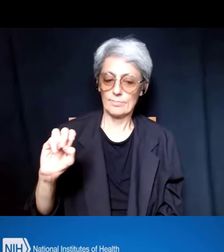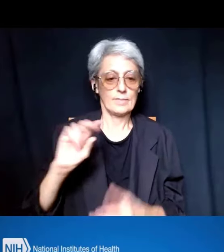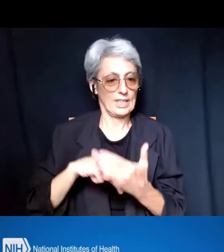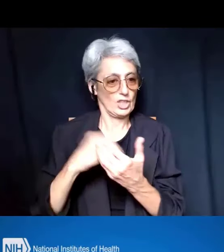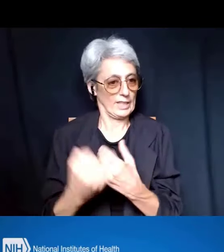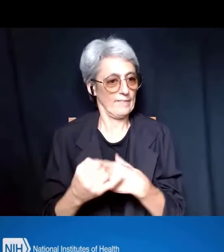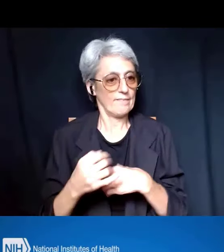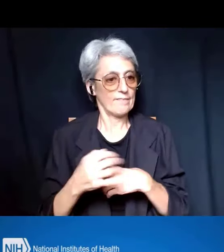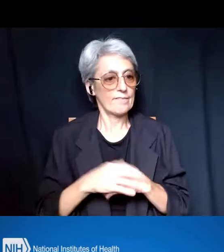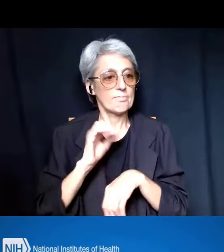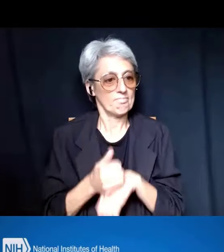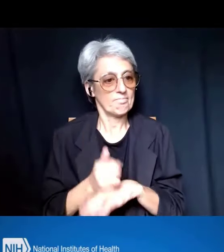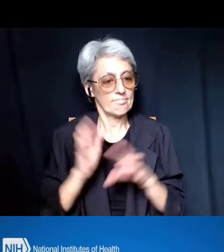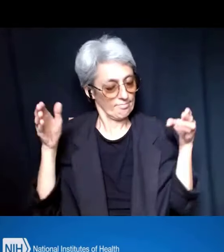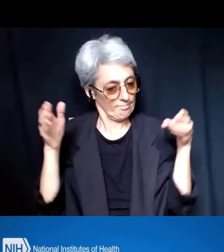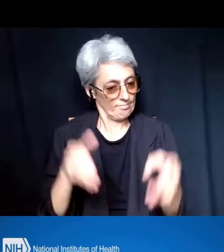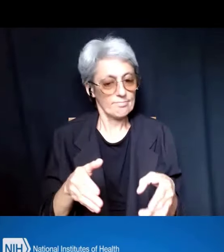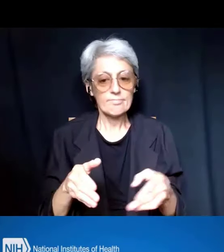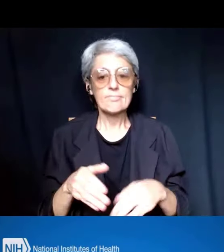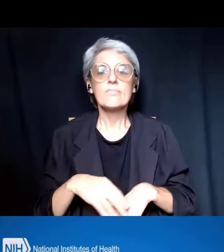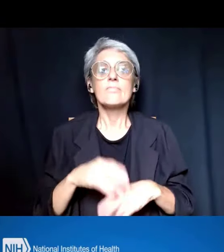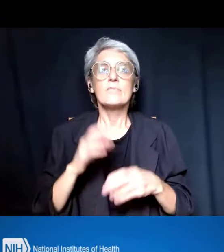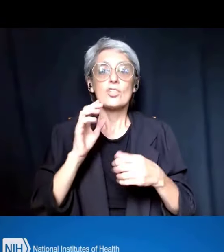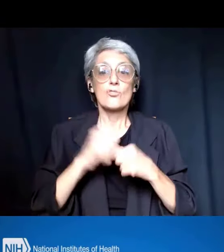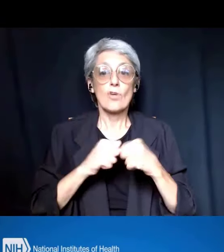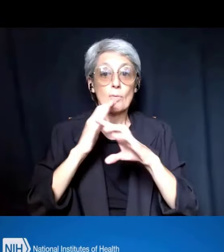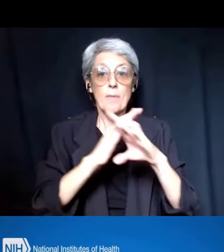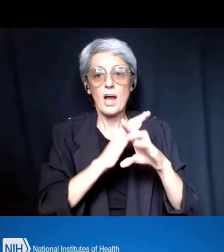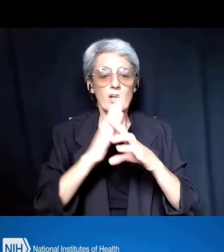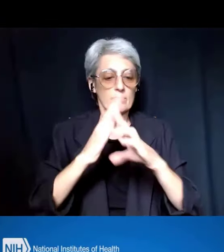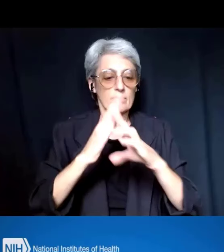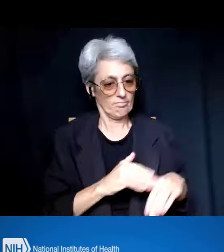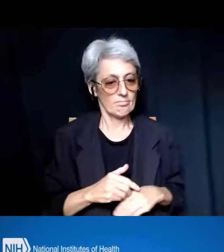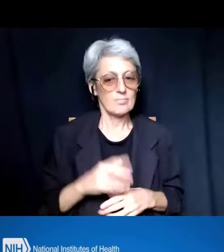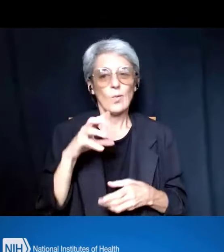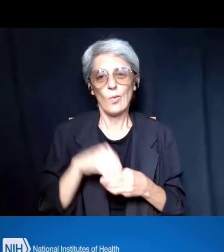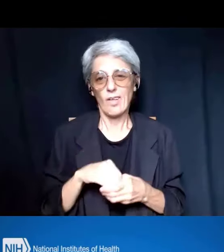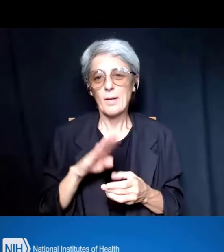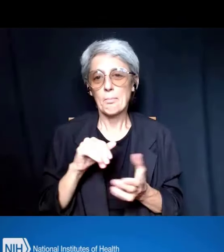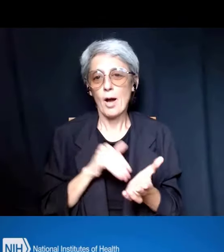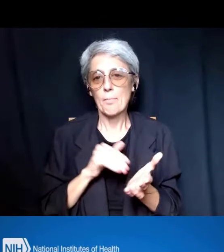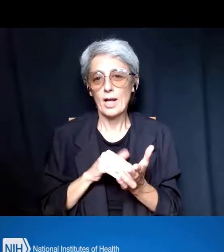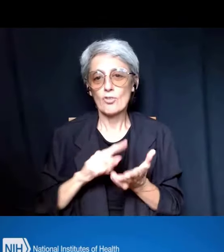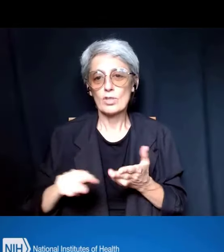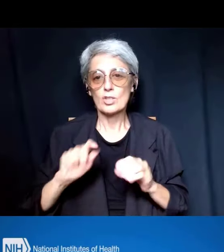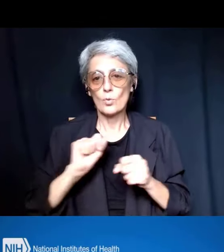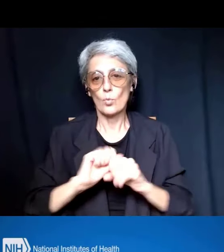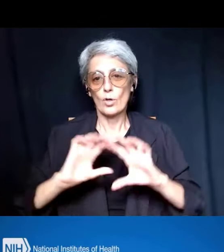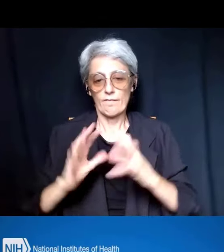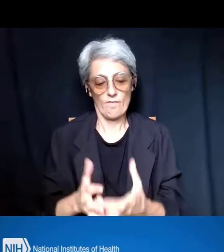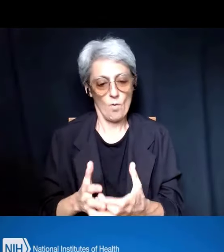and addressing structural barriers that exist within the biomedical research workforce, and also addressing them.